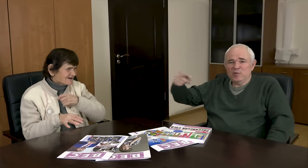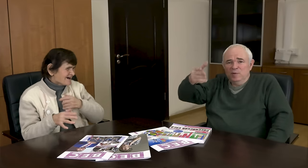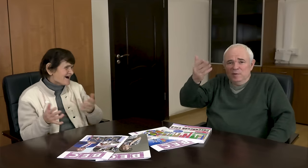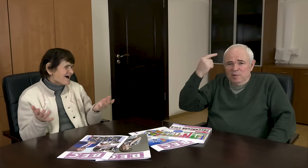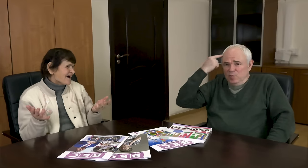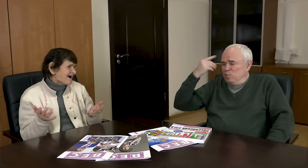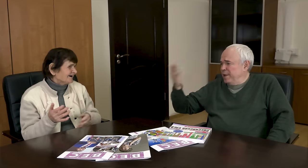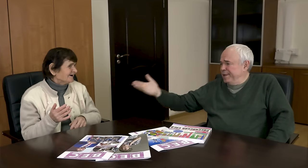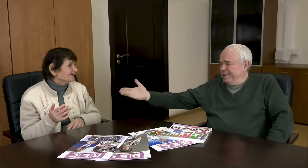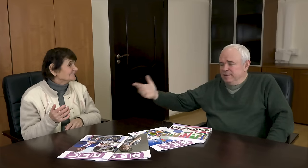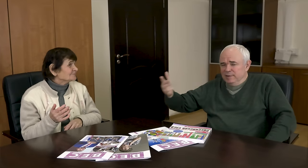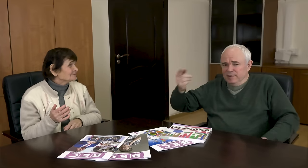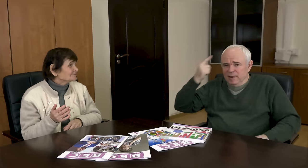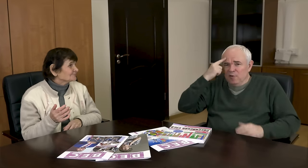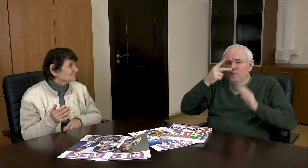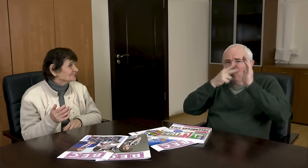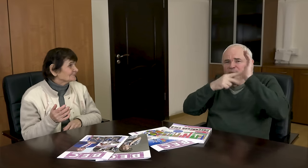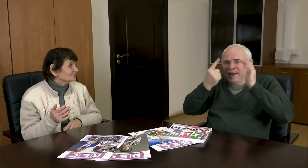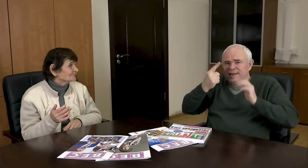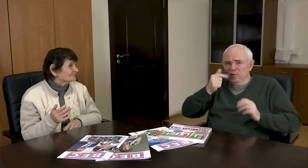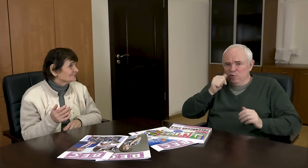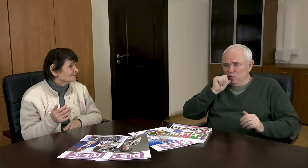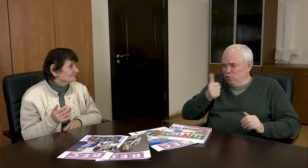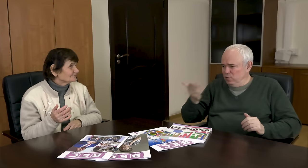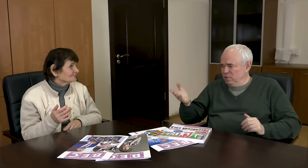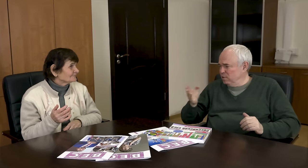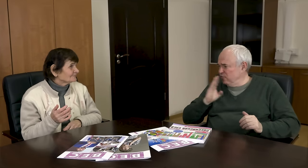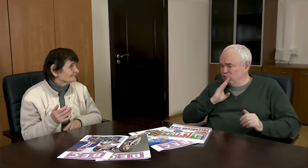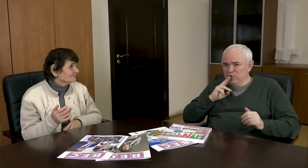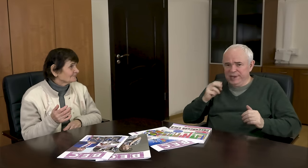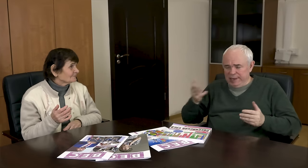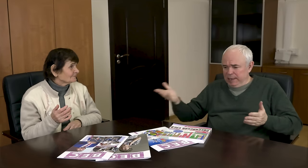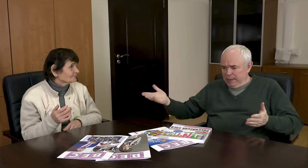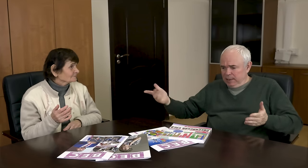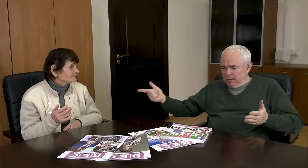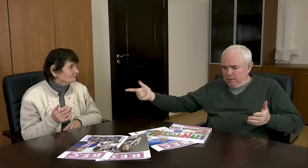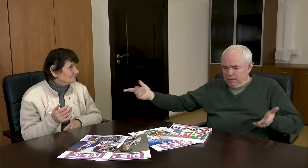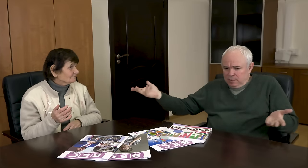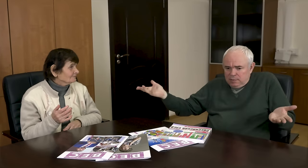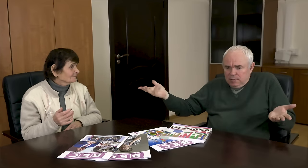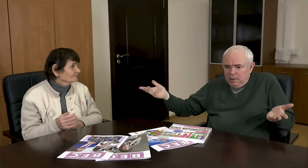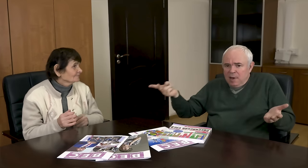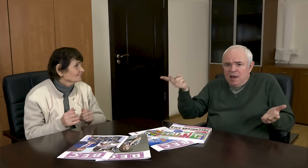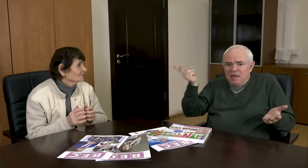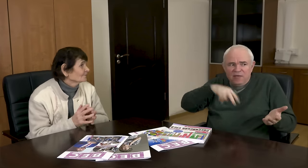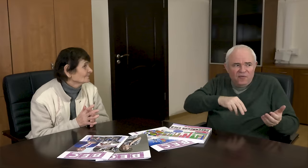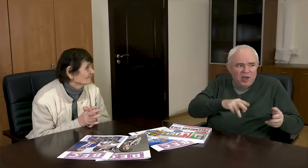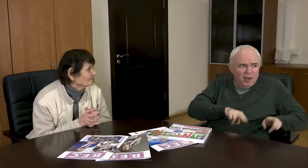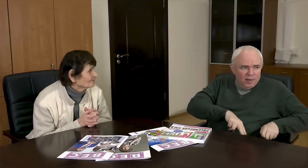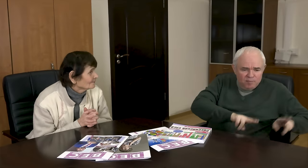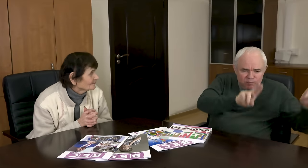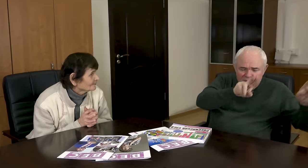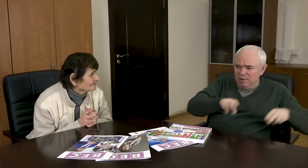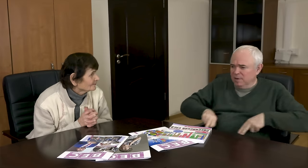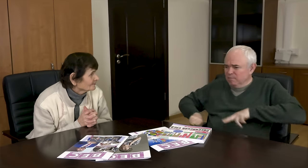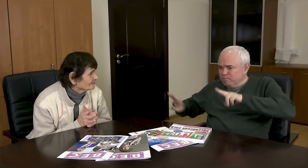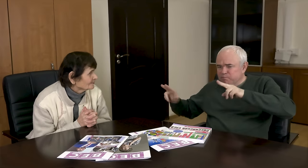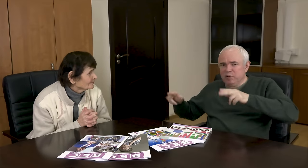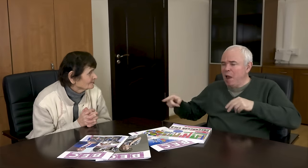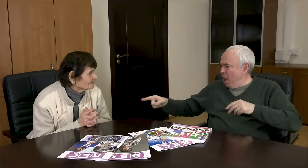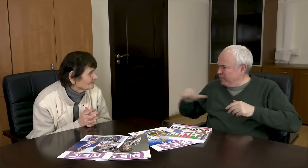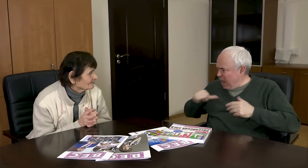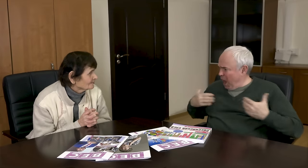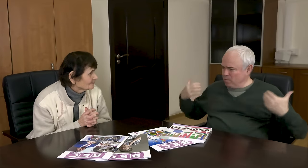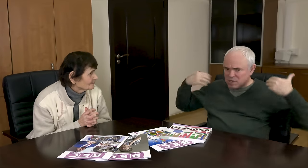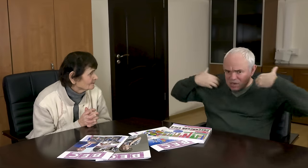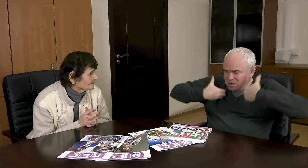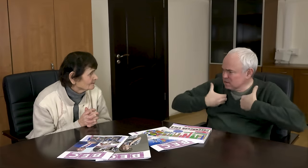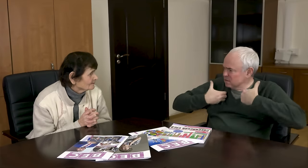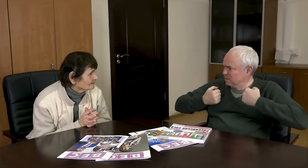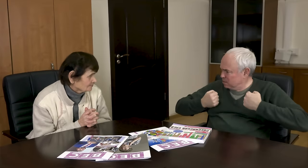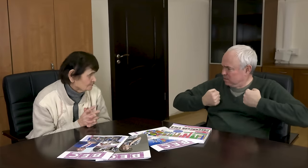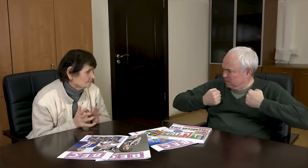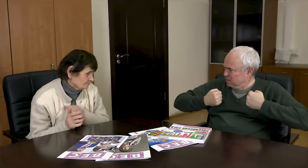Imagine, a woman is 81 years old, and she skis in two different styles! Do you carry them yourself?